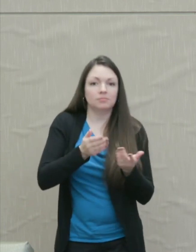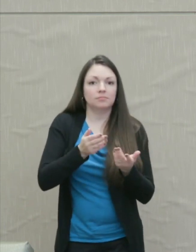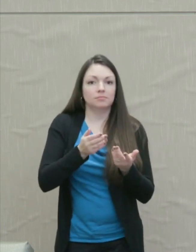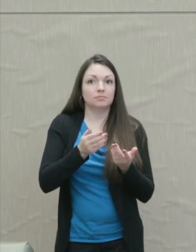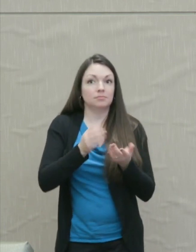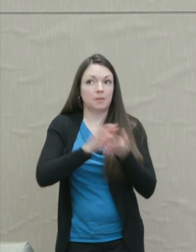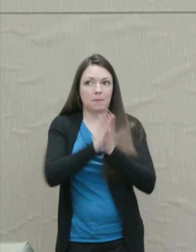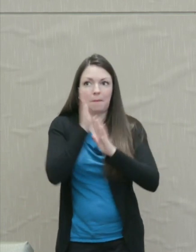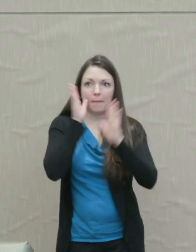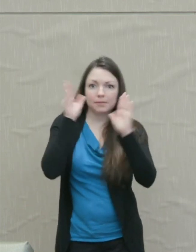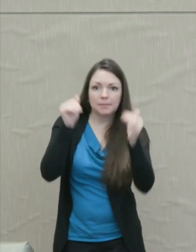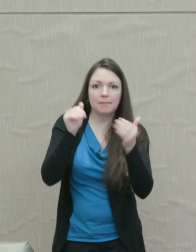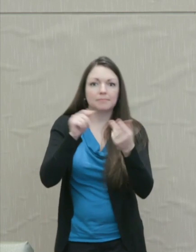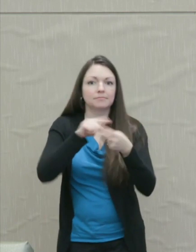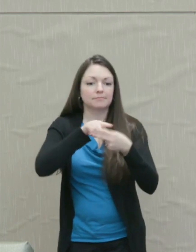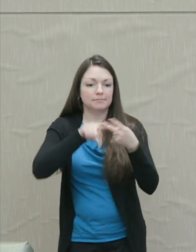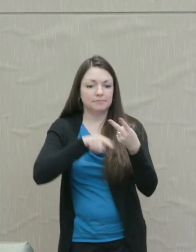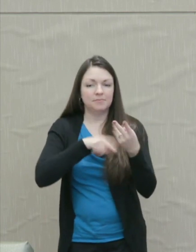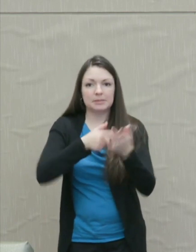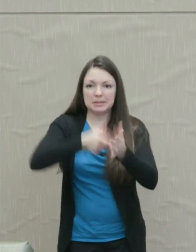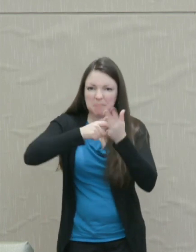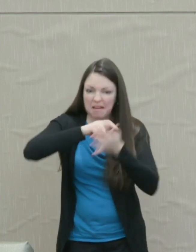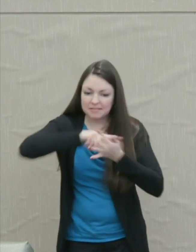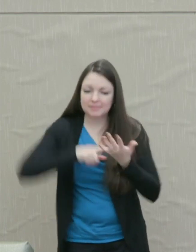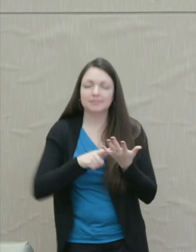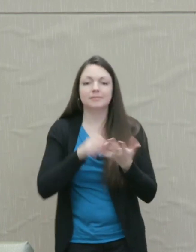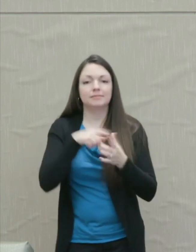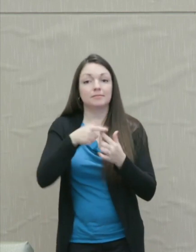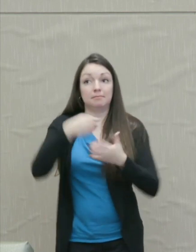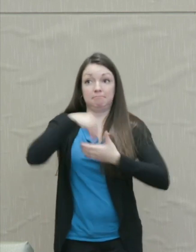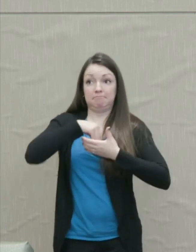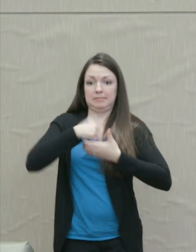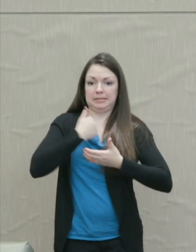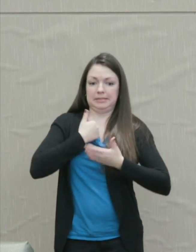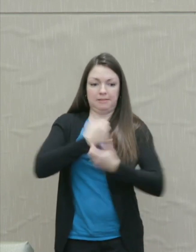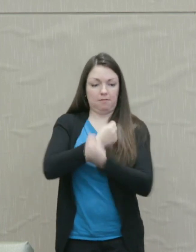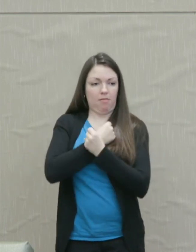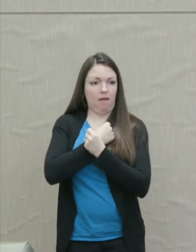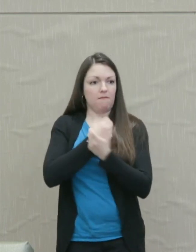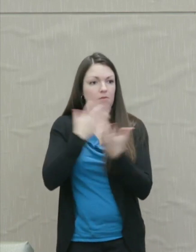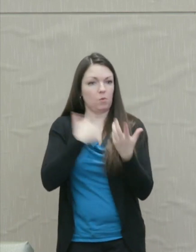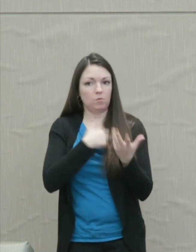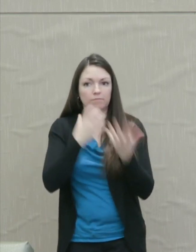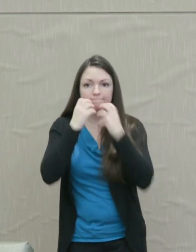to demands, instinctual self-love makes us value our own survival and comfort.